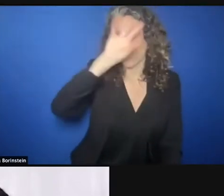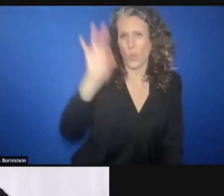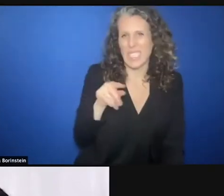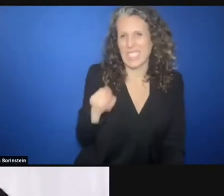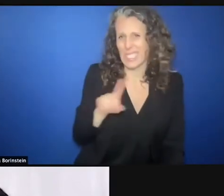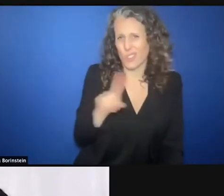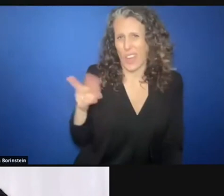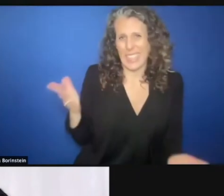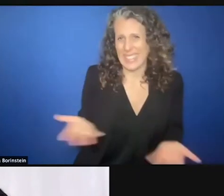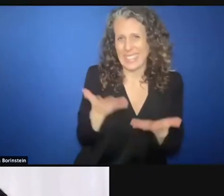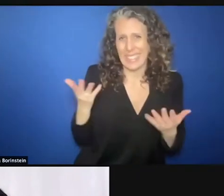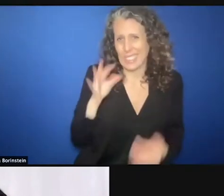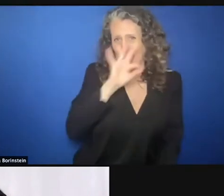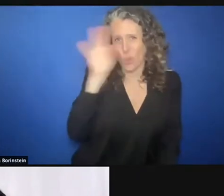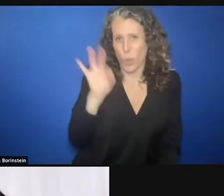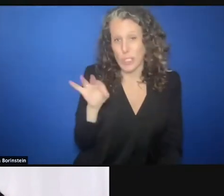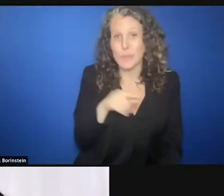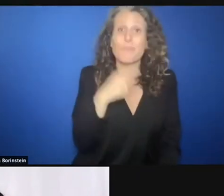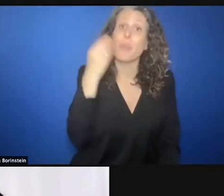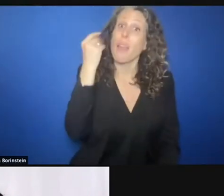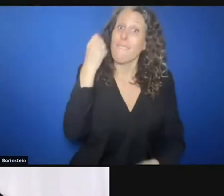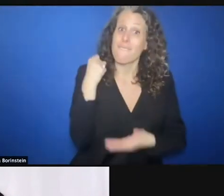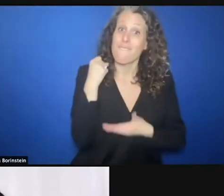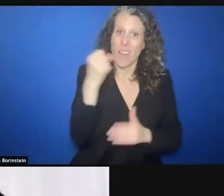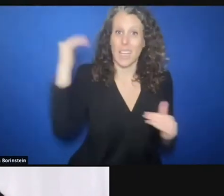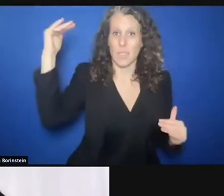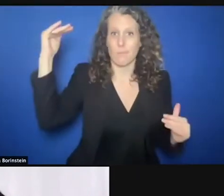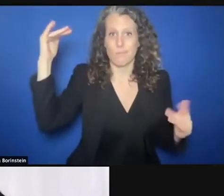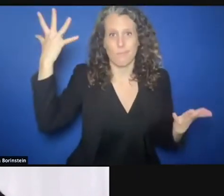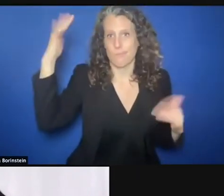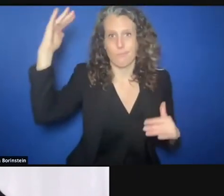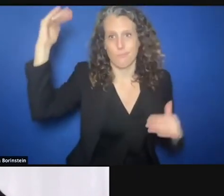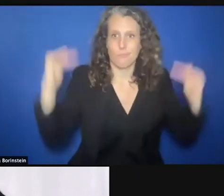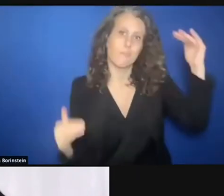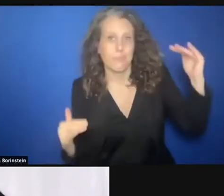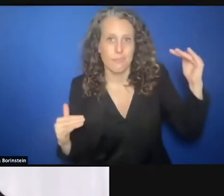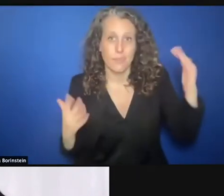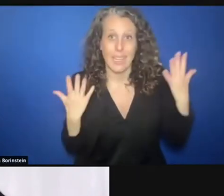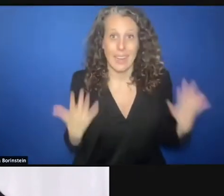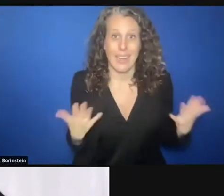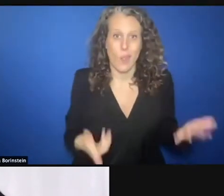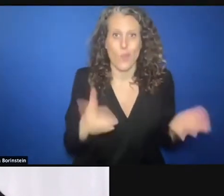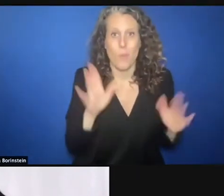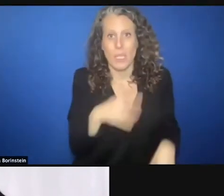funding gap, I imagine you're having to make choices. Some might use the expression playing